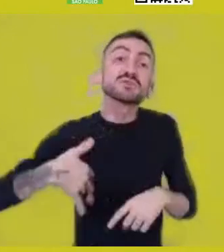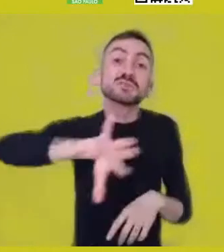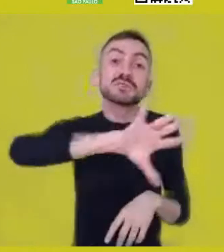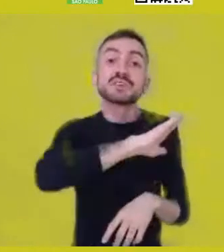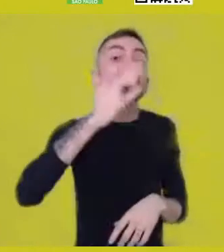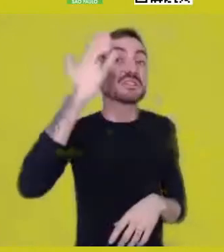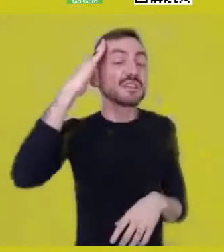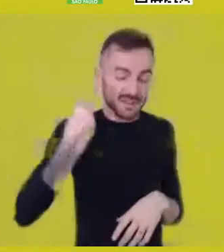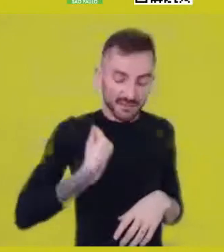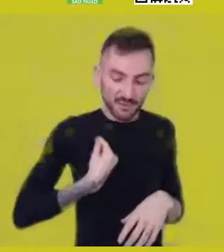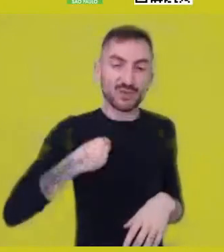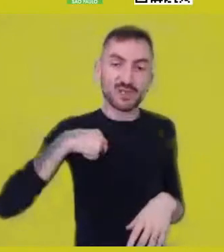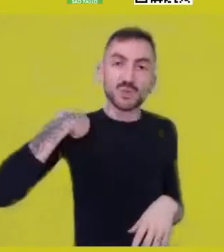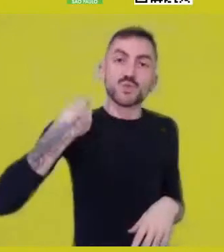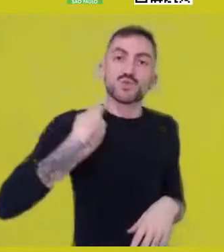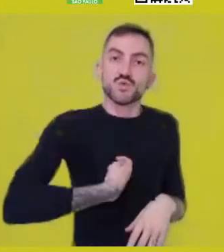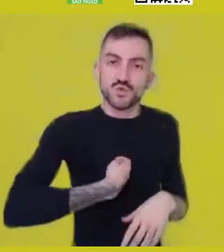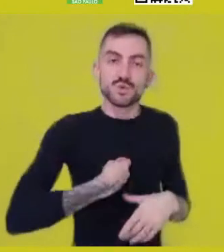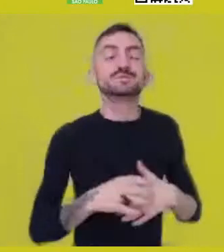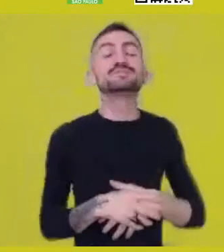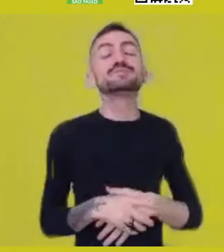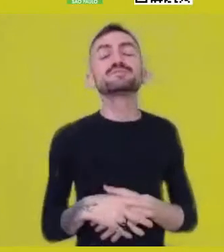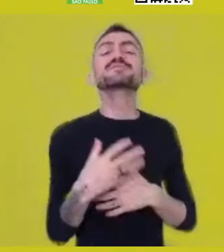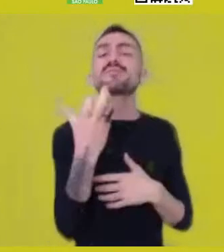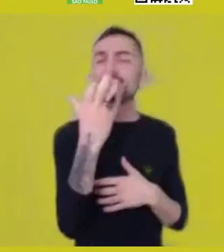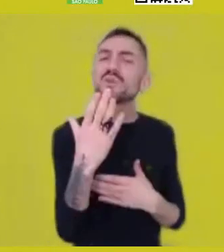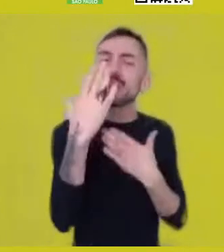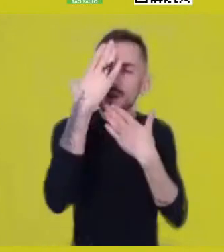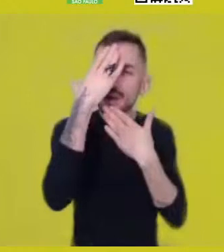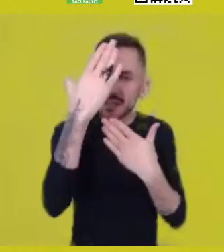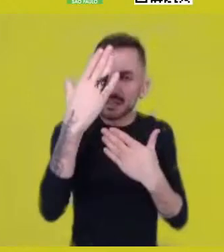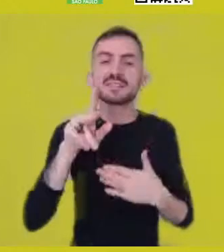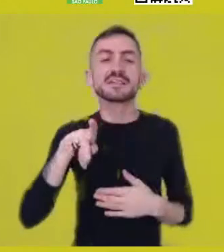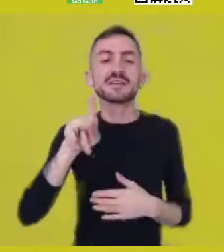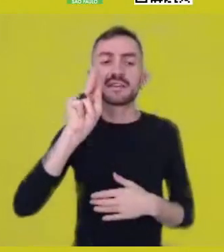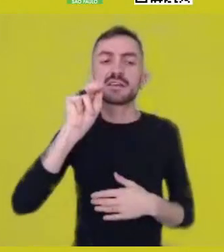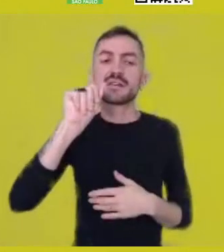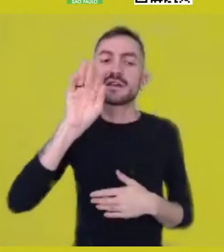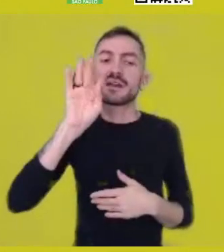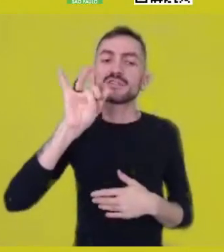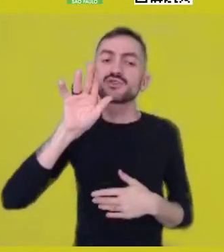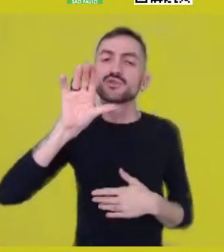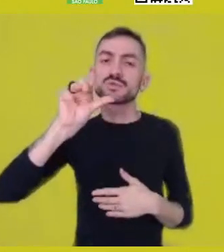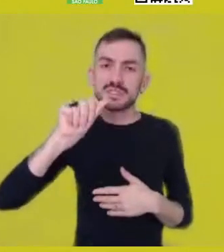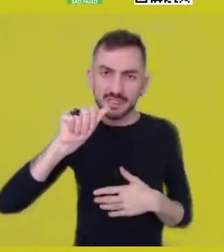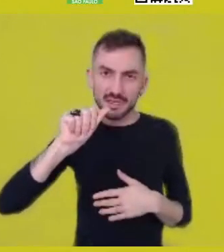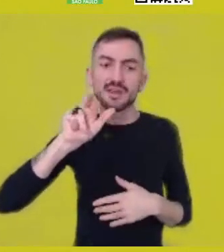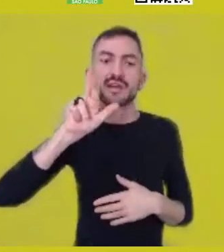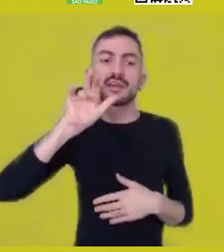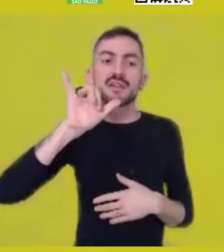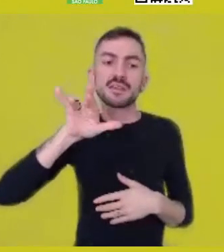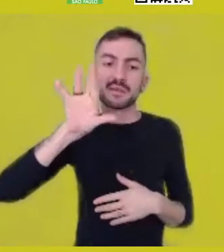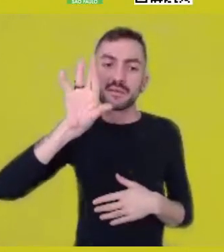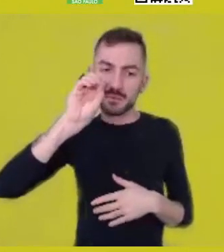I’d like to thank immensely Katiúscia Ribeiro for accepting our invitation.